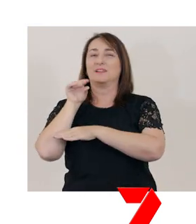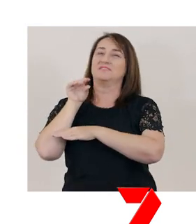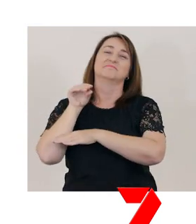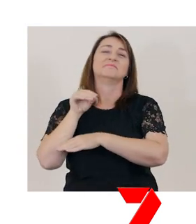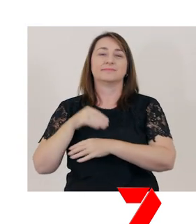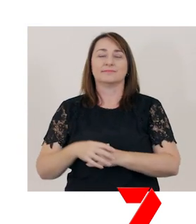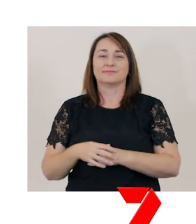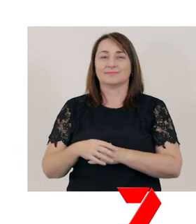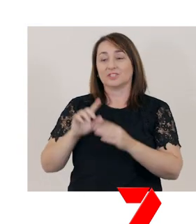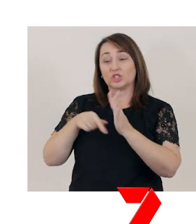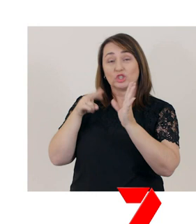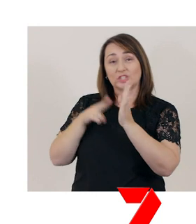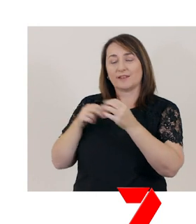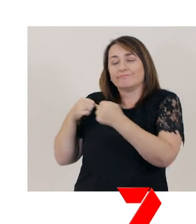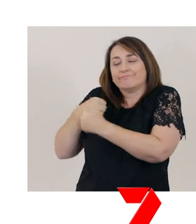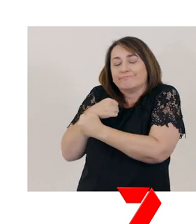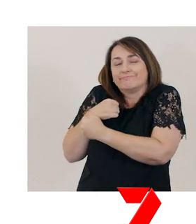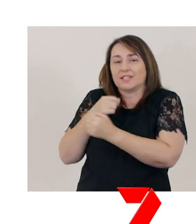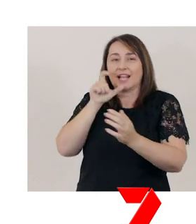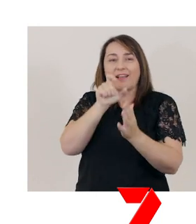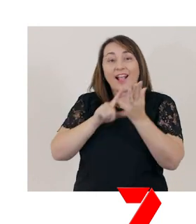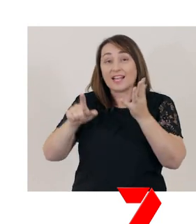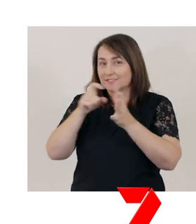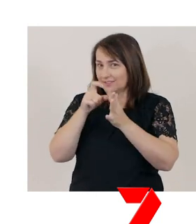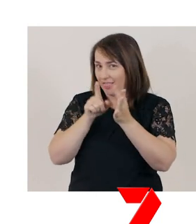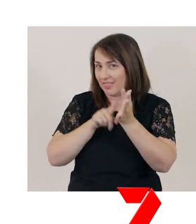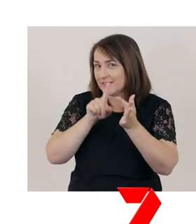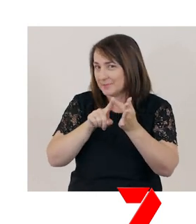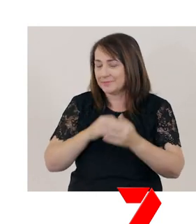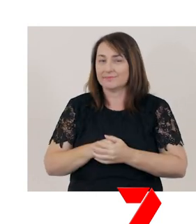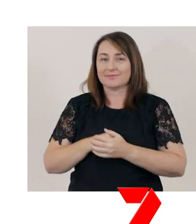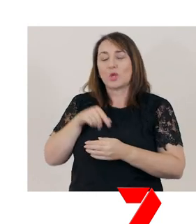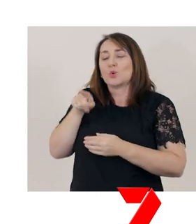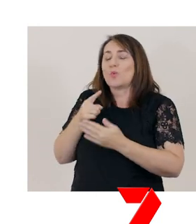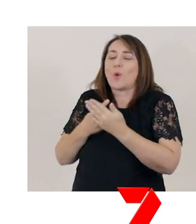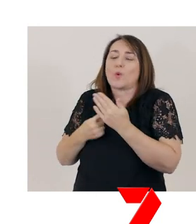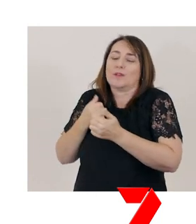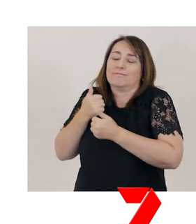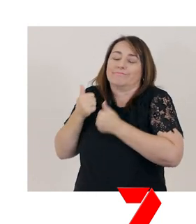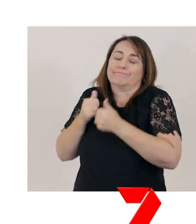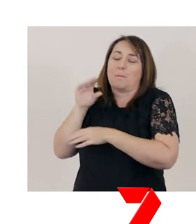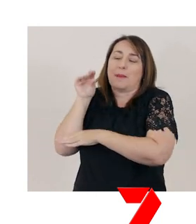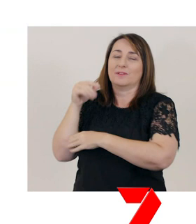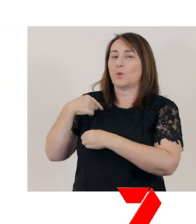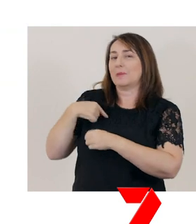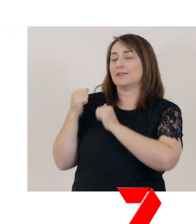Jan gave Jim a cuddle. “You’re the only puppet for me,” she said.